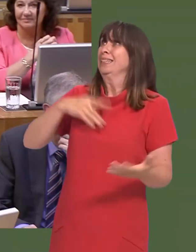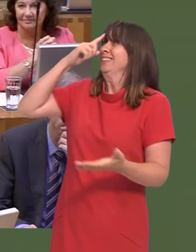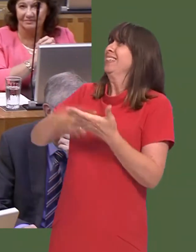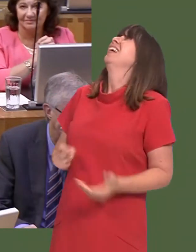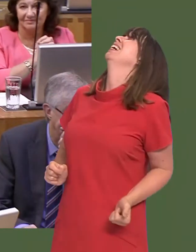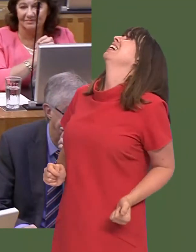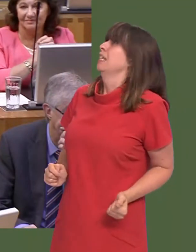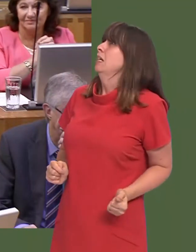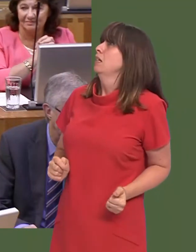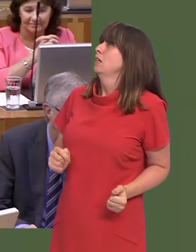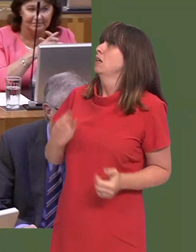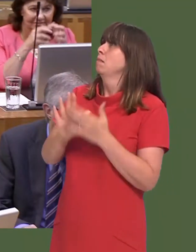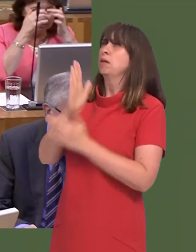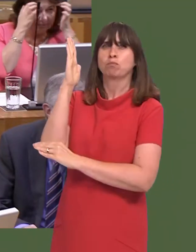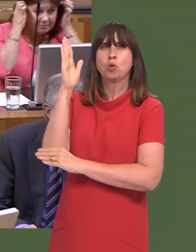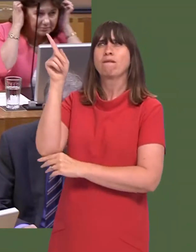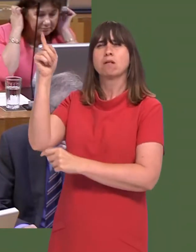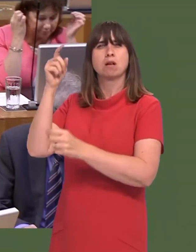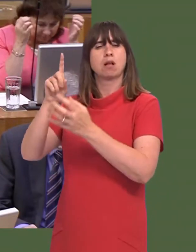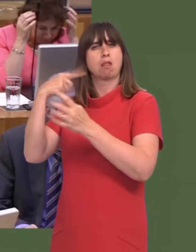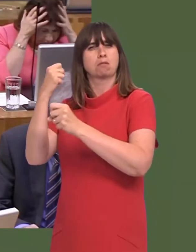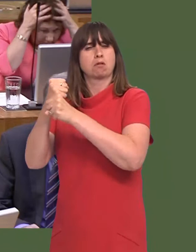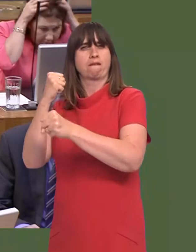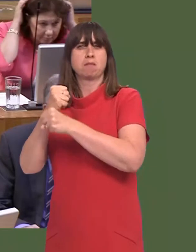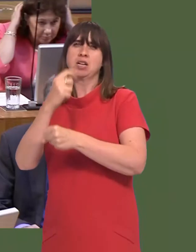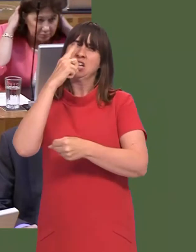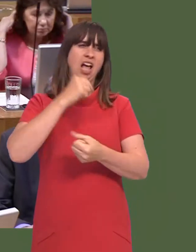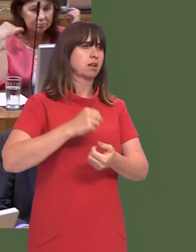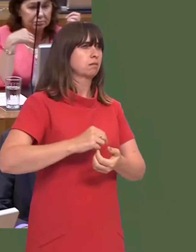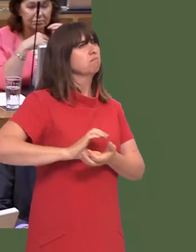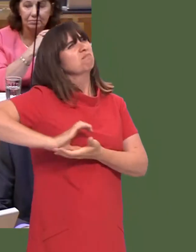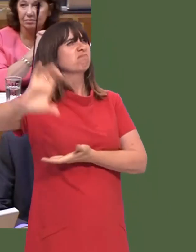We need that decision soon, so the UK Government shows that the amount of money it has already